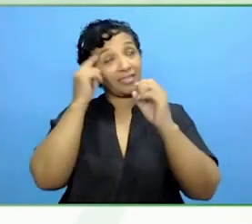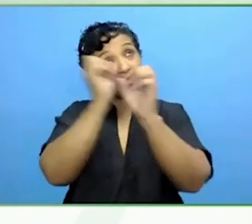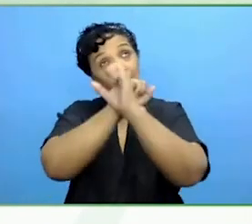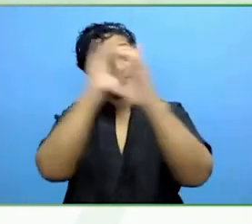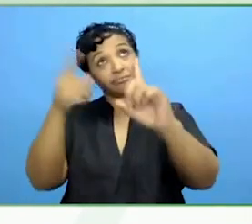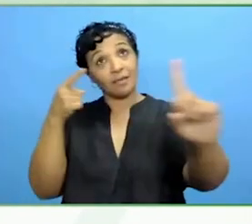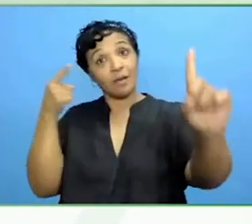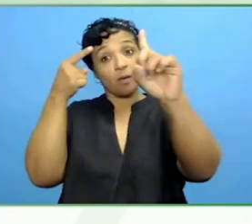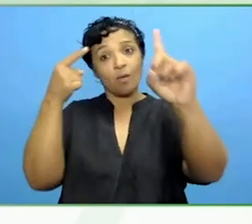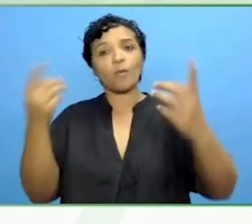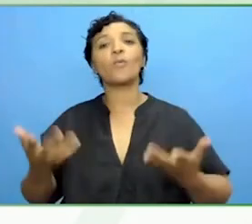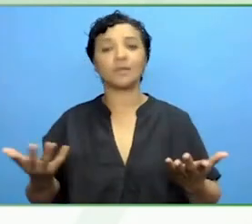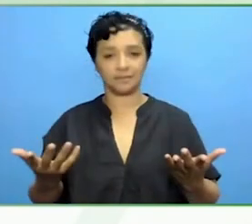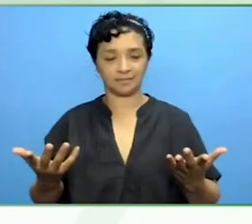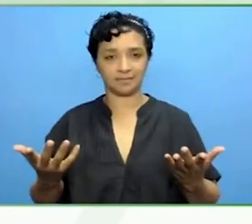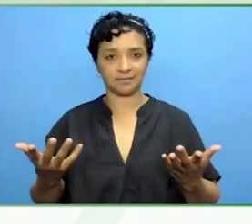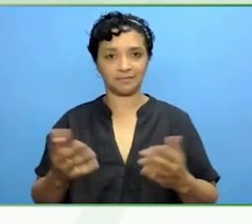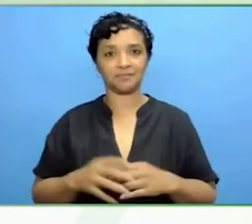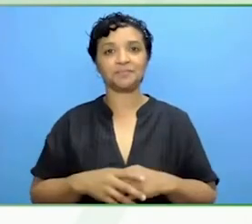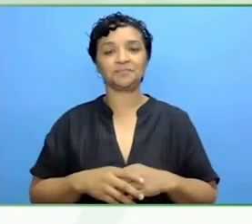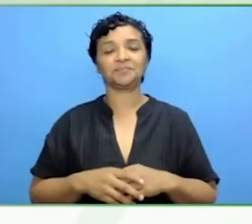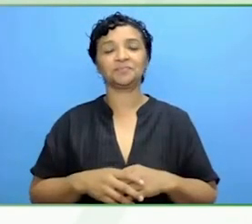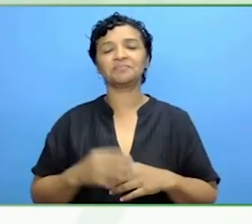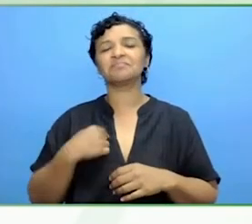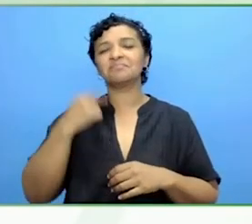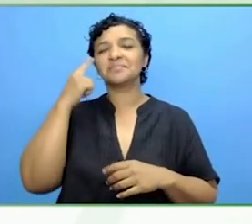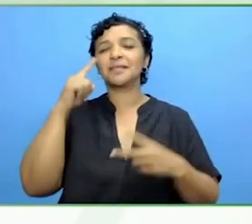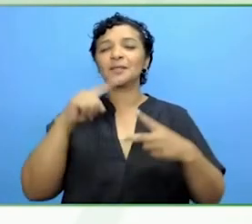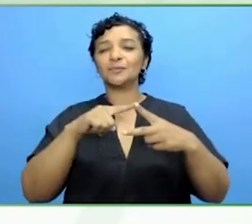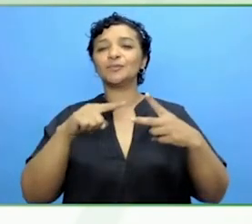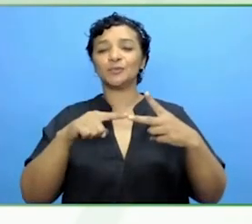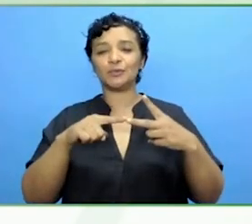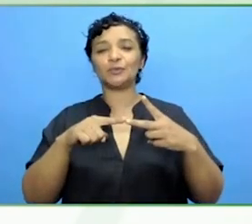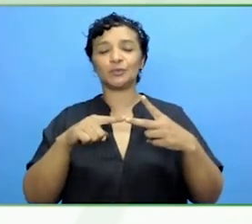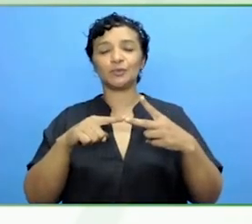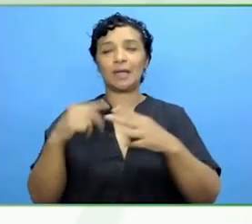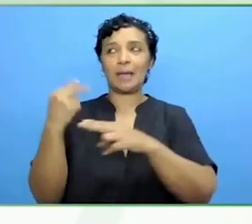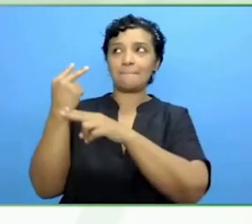Those are the two informative elements that I think about when I